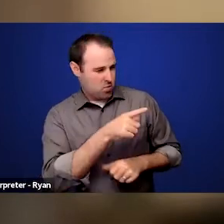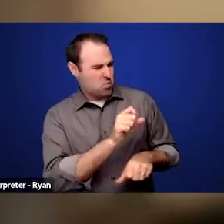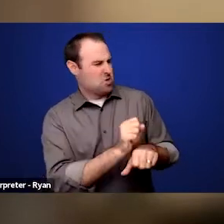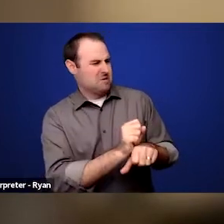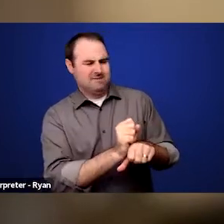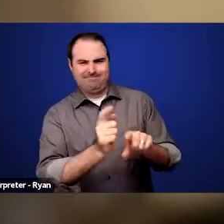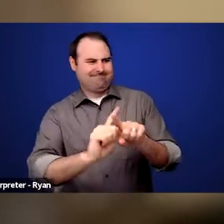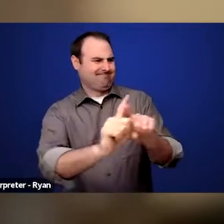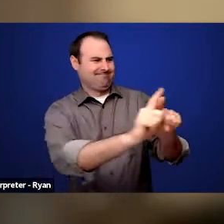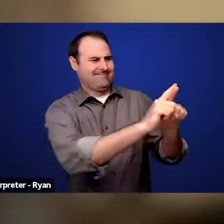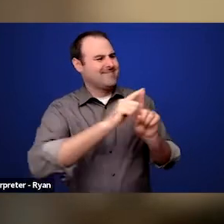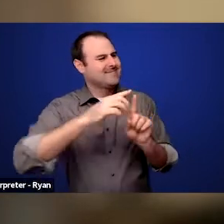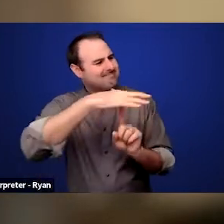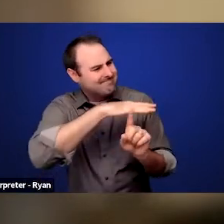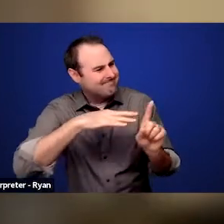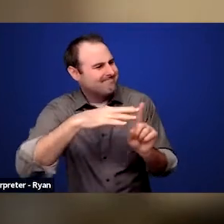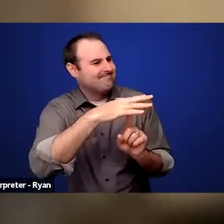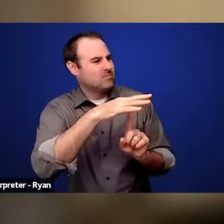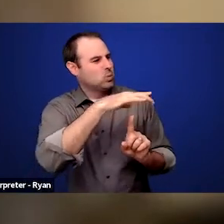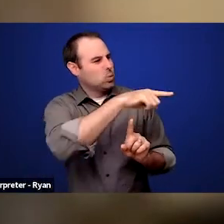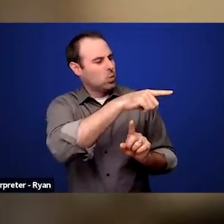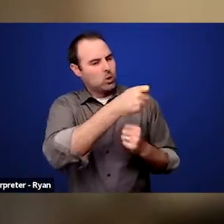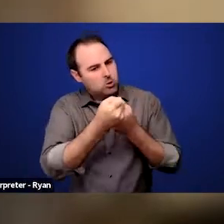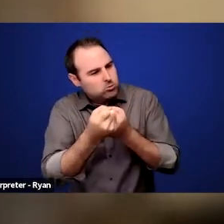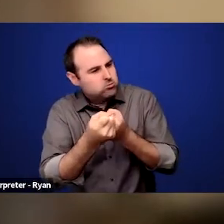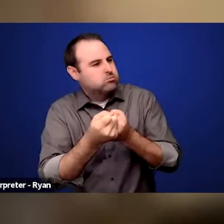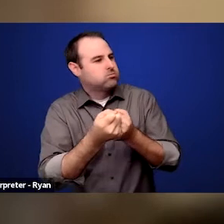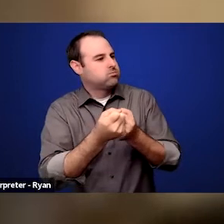you made amazing contributions in all of them. I think a lot of people in the audience